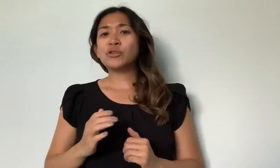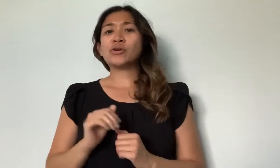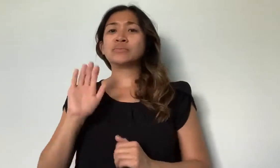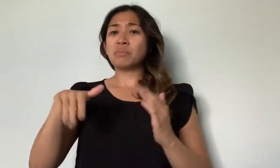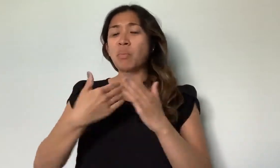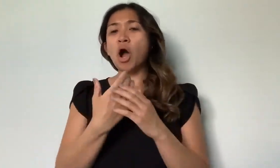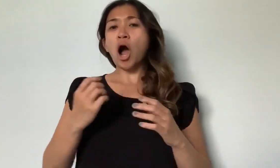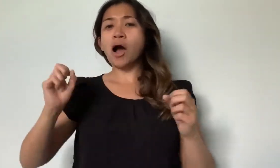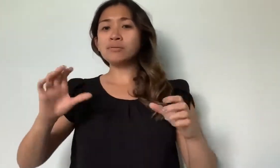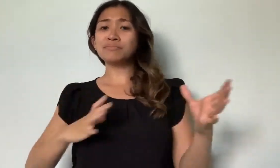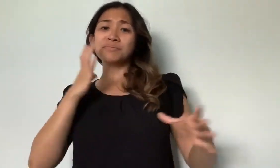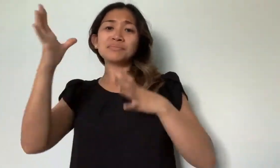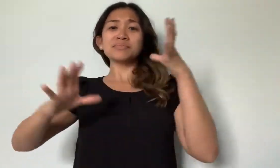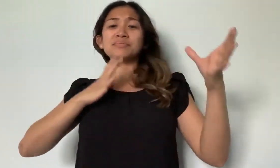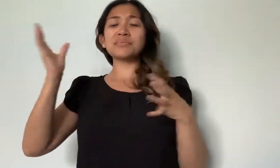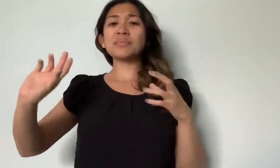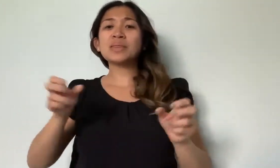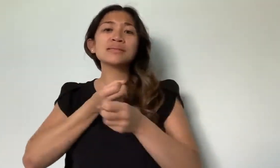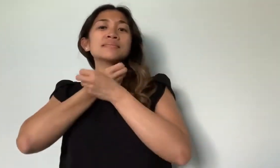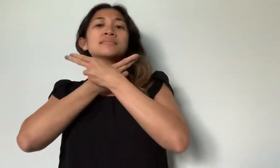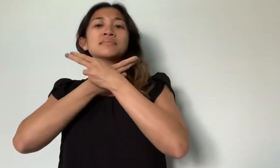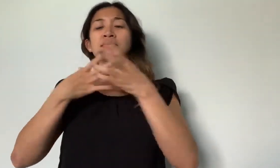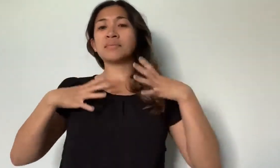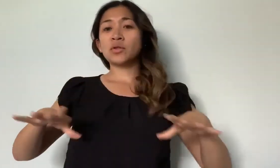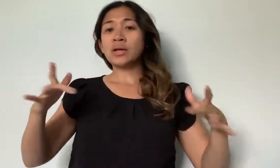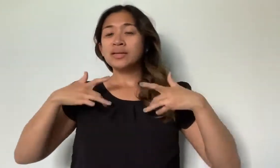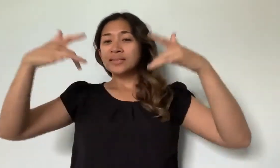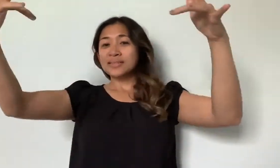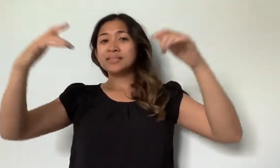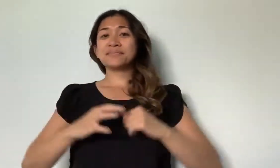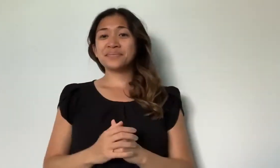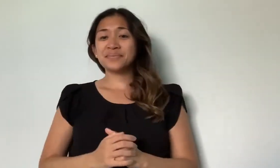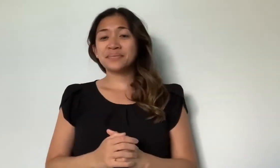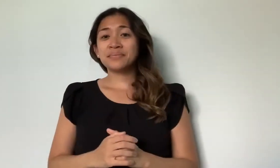all dressed up in three-piece suits and formal gowns.